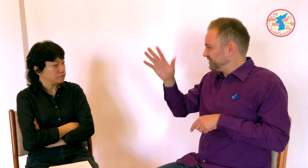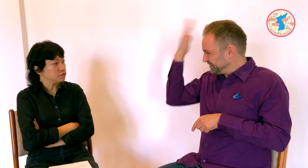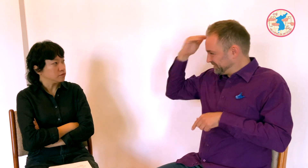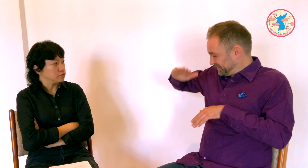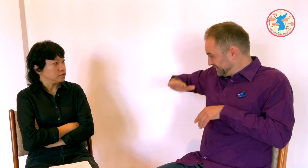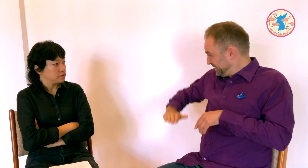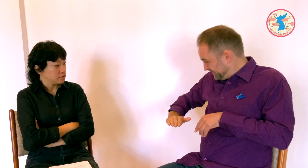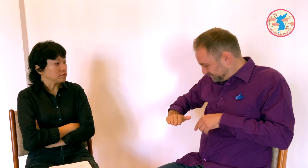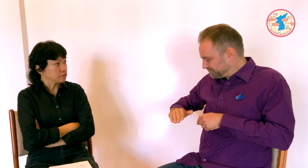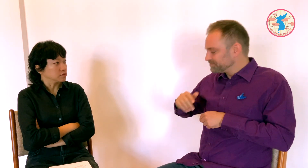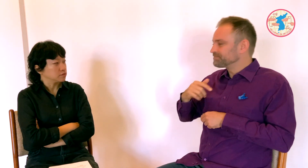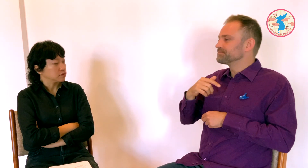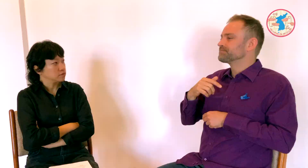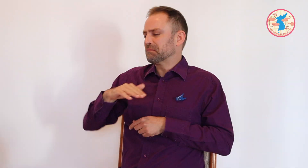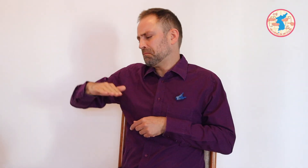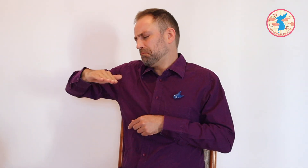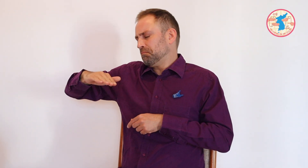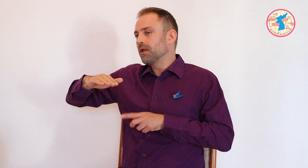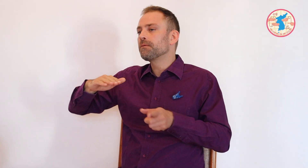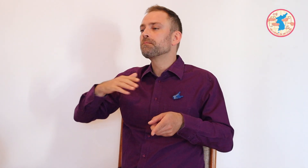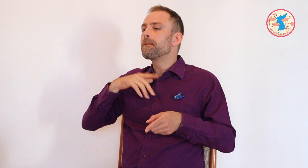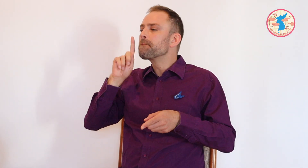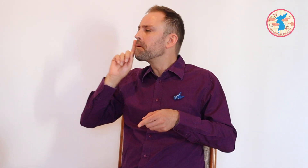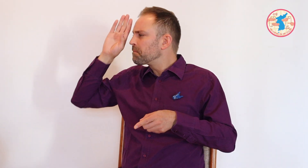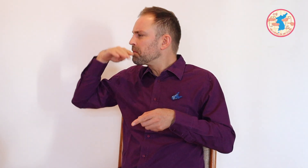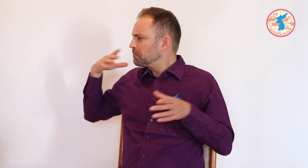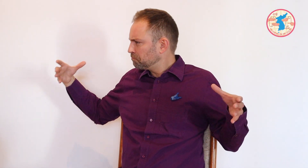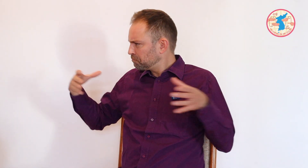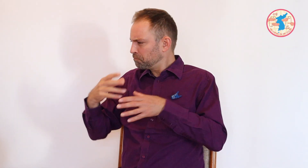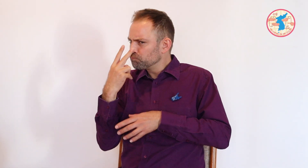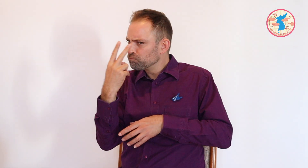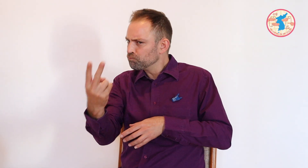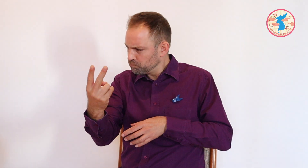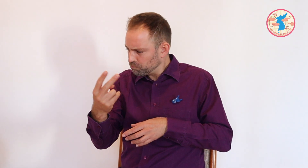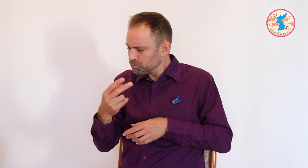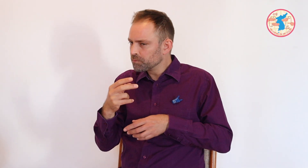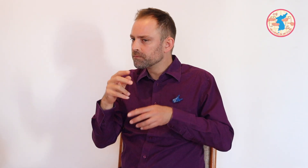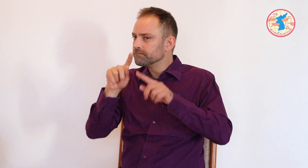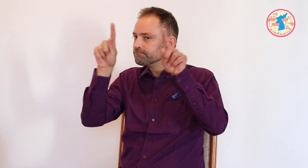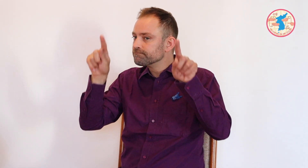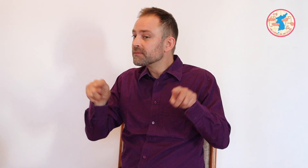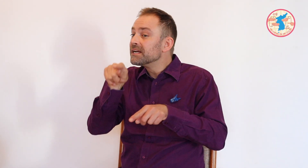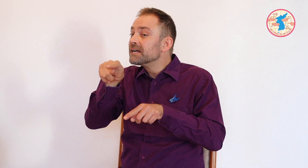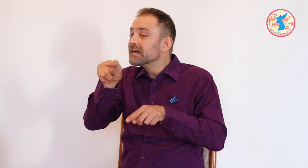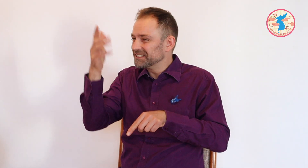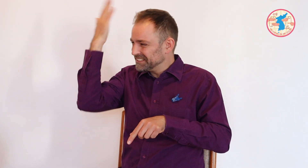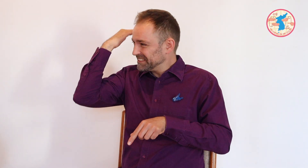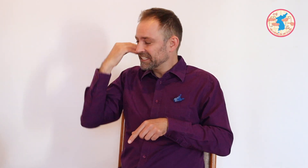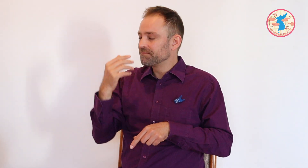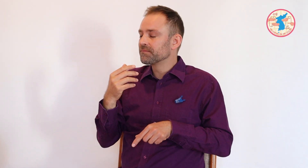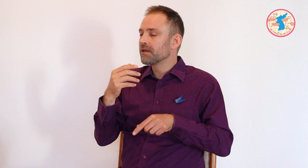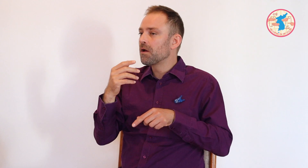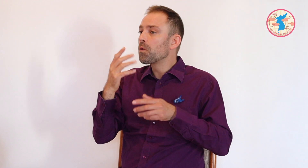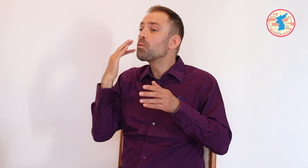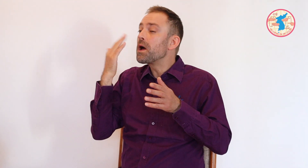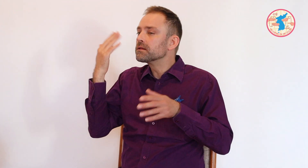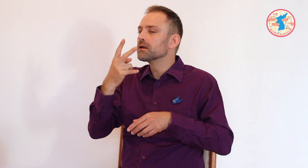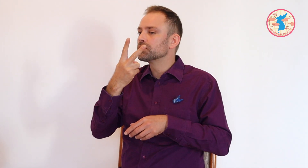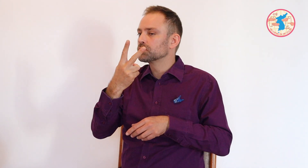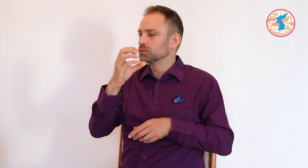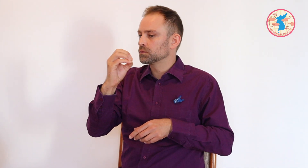At the age of 15, I was watching this TV show with my parents. That was way back in 2000.